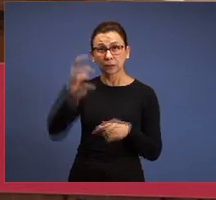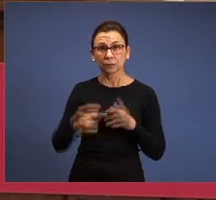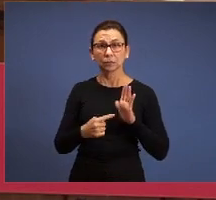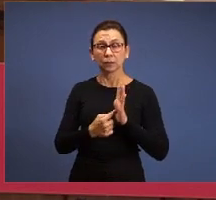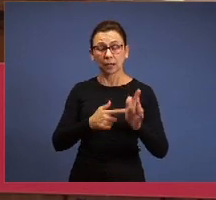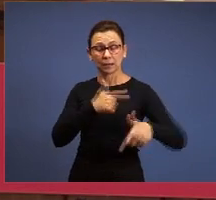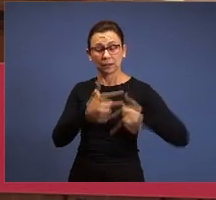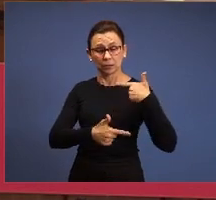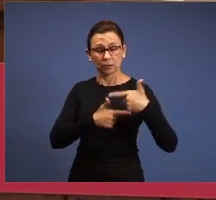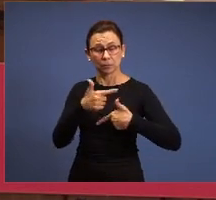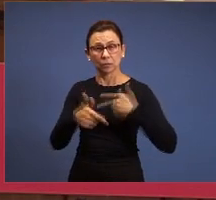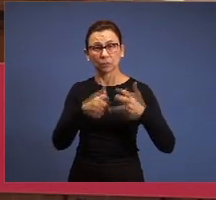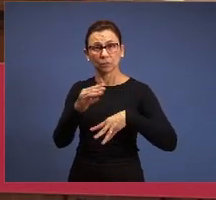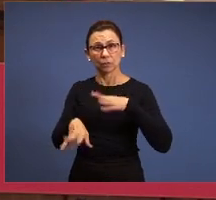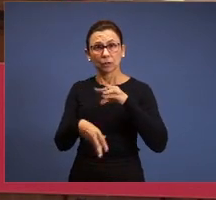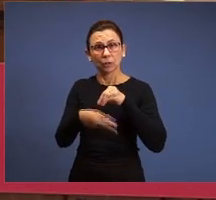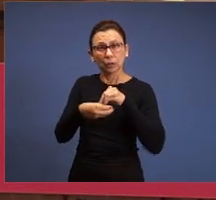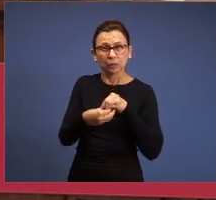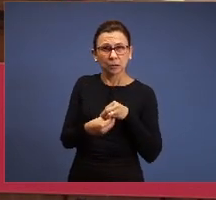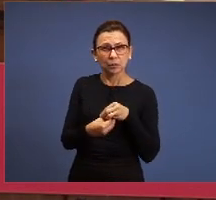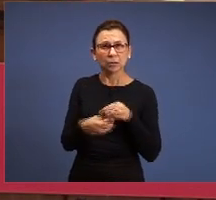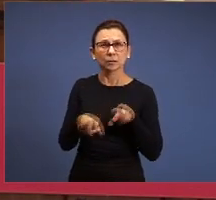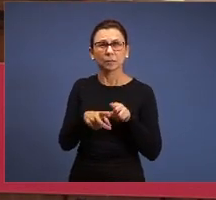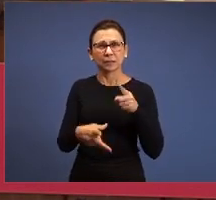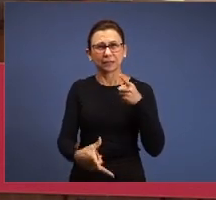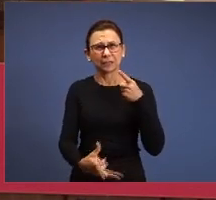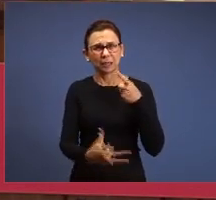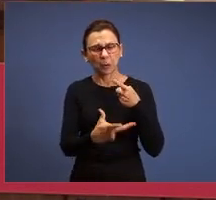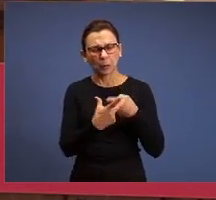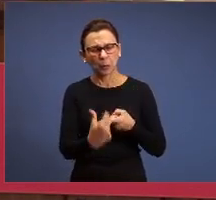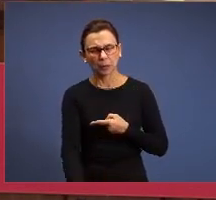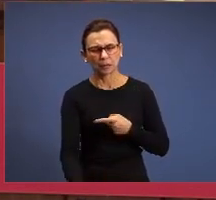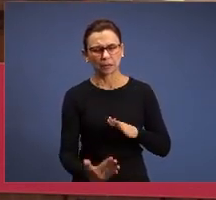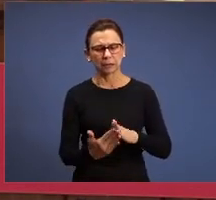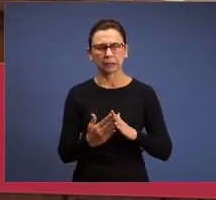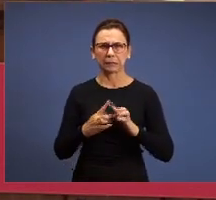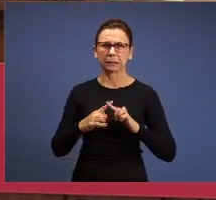the amount, the defeat of the church, the weakness